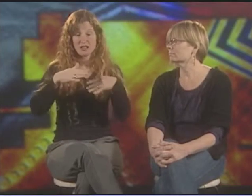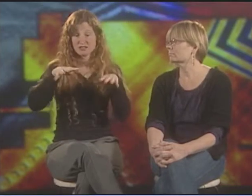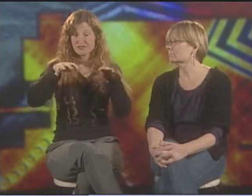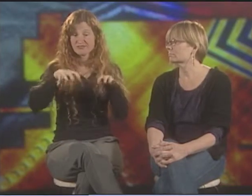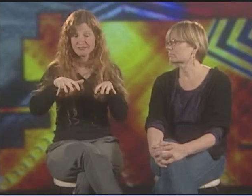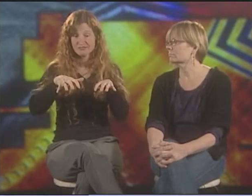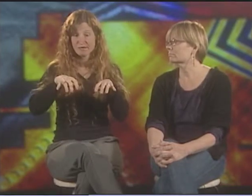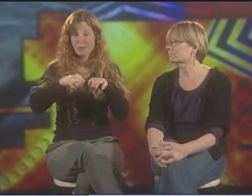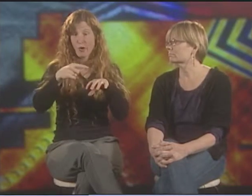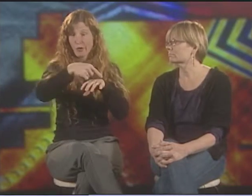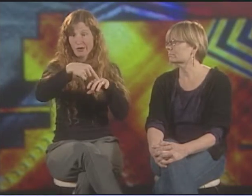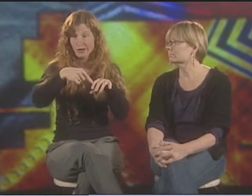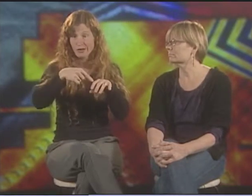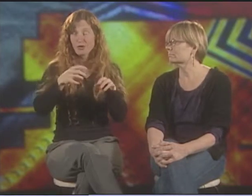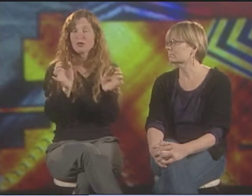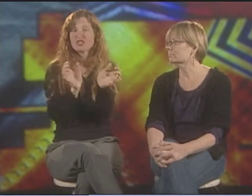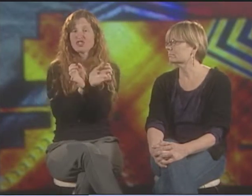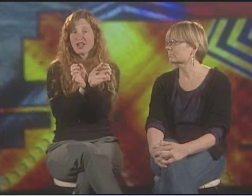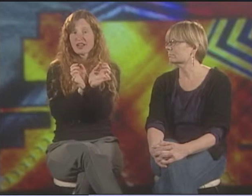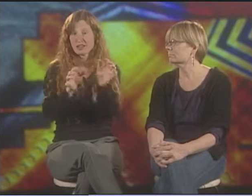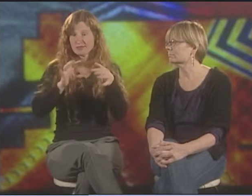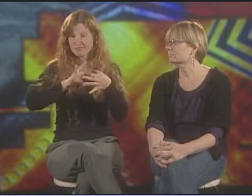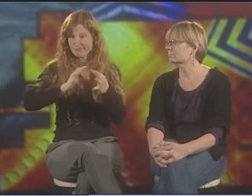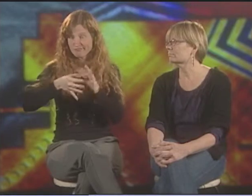OF A PAIR OF HANDS THAT ARE BROKEN AND CHAINED TOGETHER.